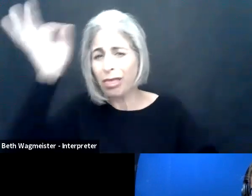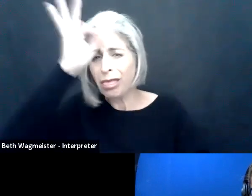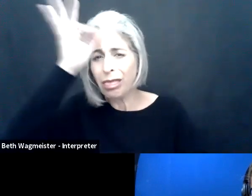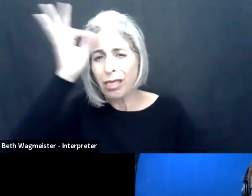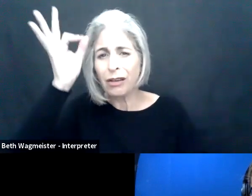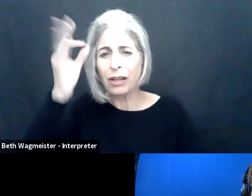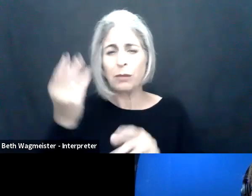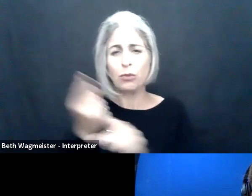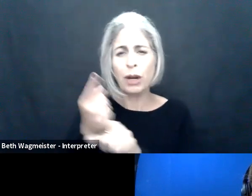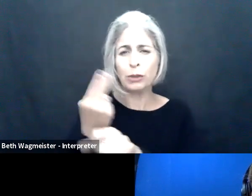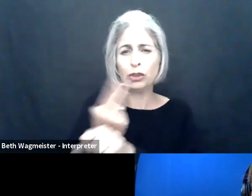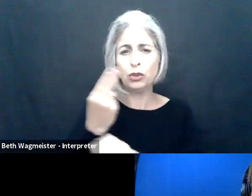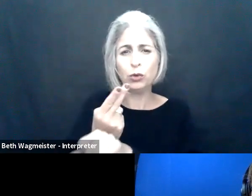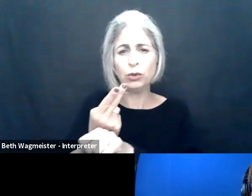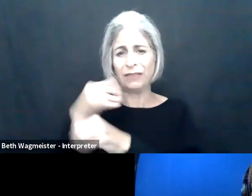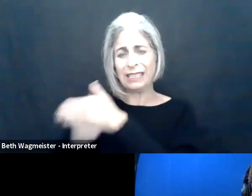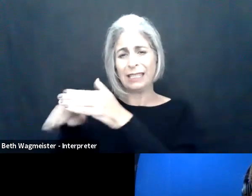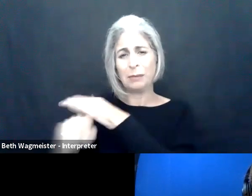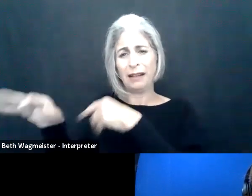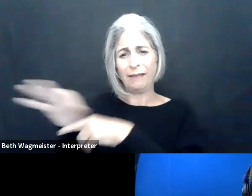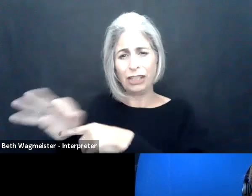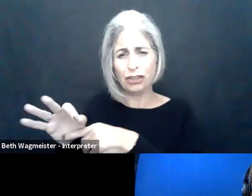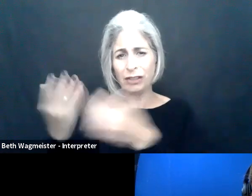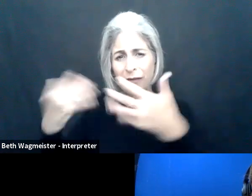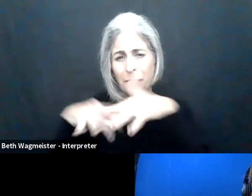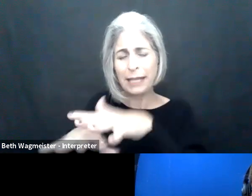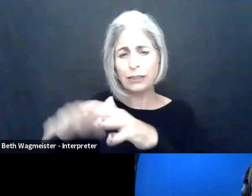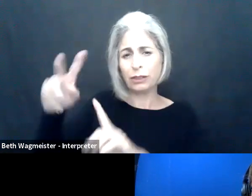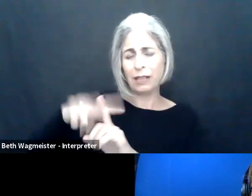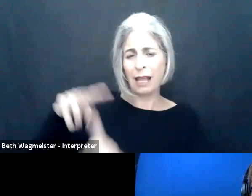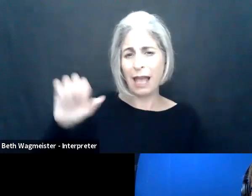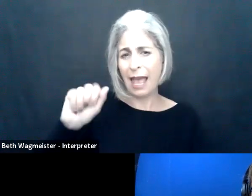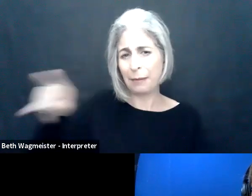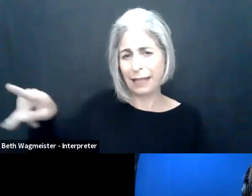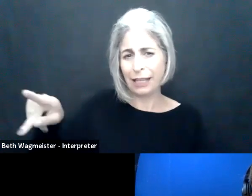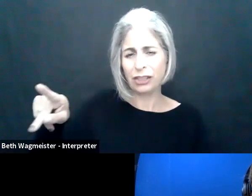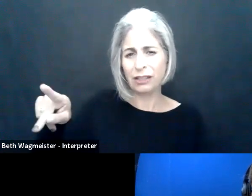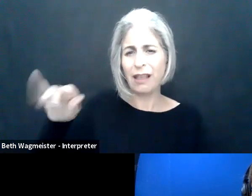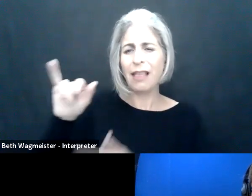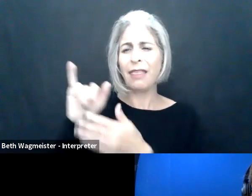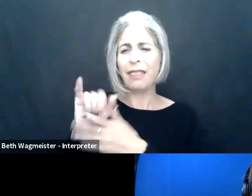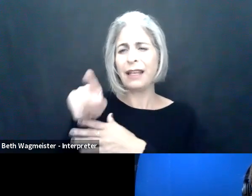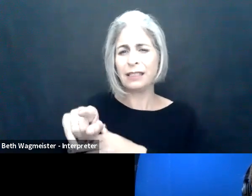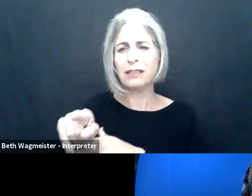almost 2/3 of participants see that lack of awareness and proper use of existing accessibility features of mainstream